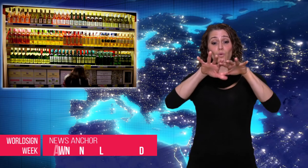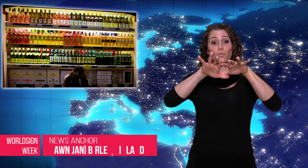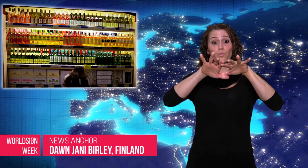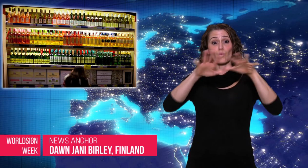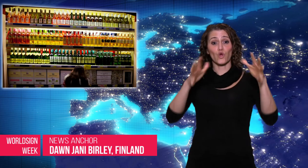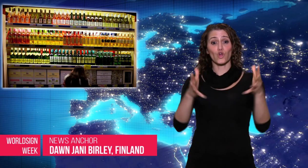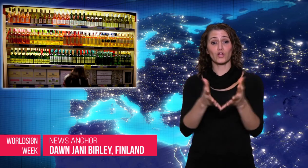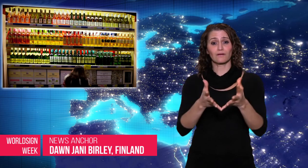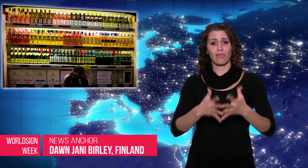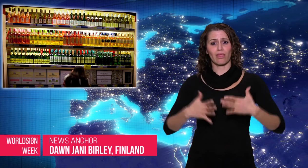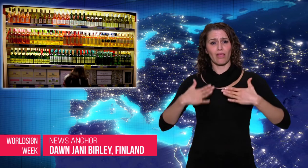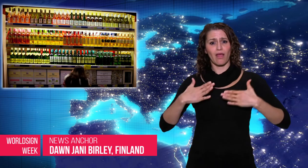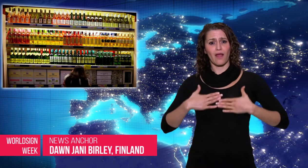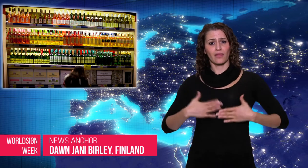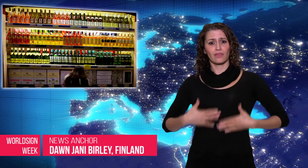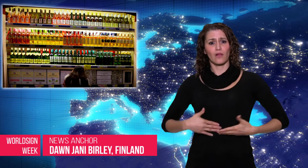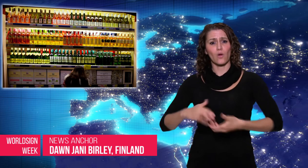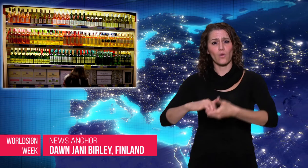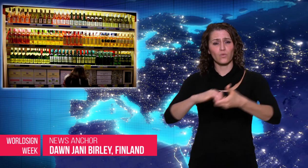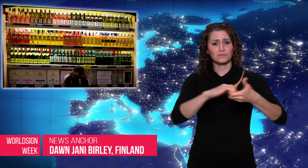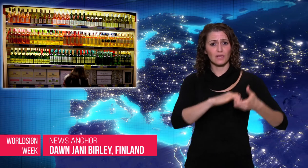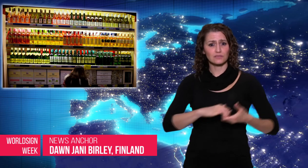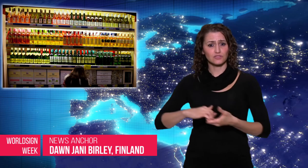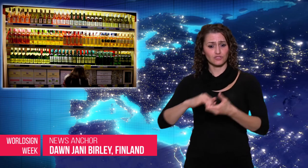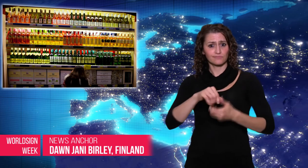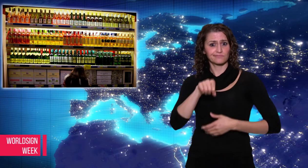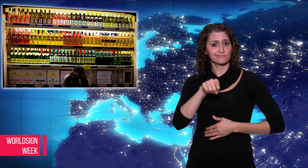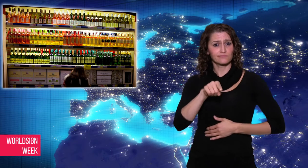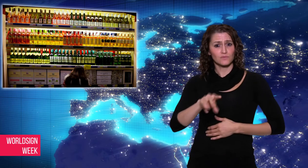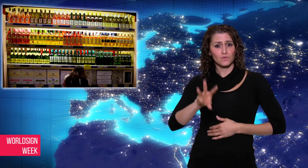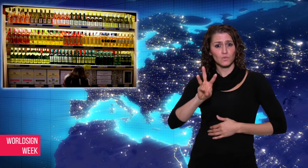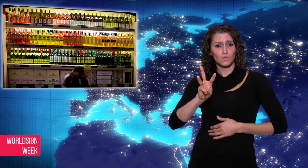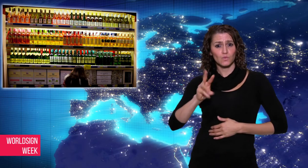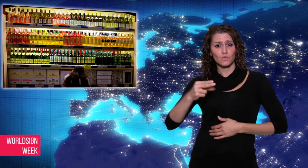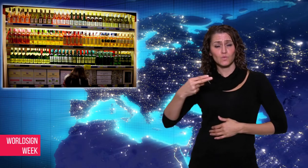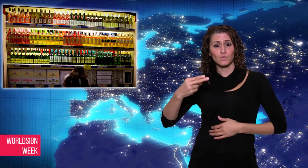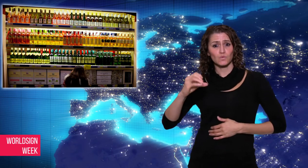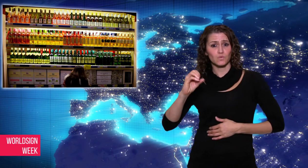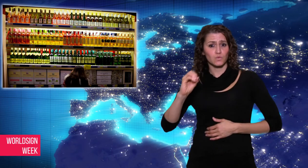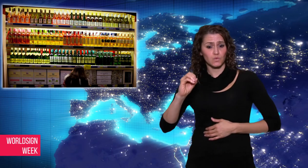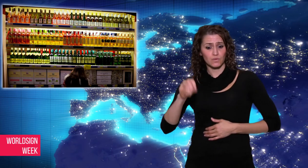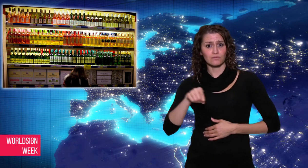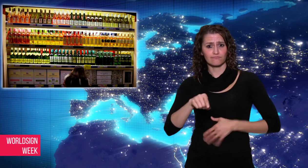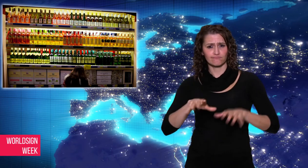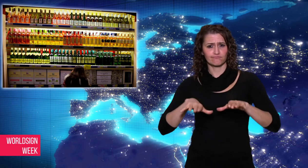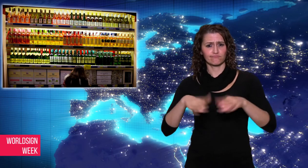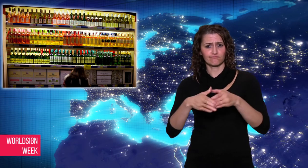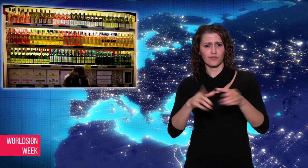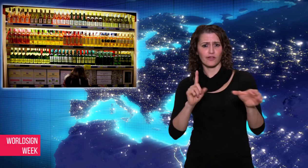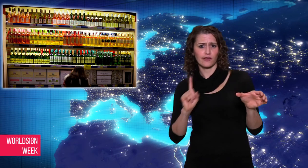Dawn: The World Health Organization (WHO),